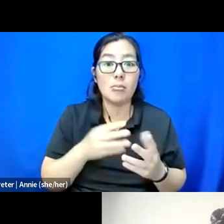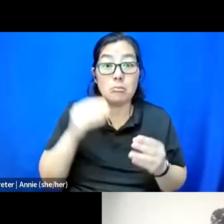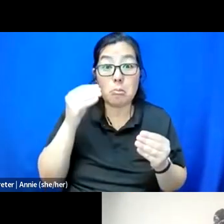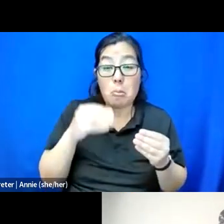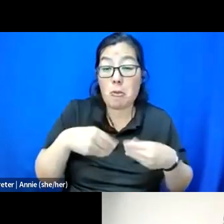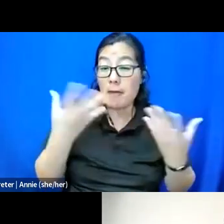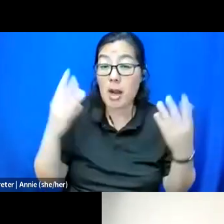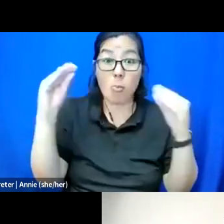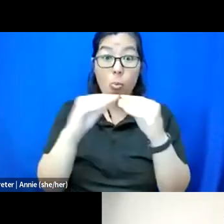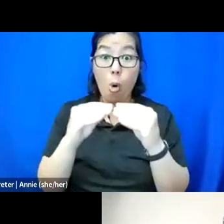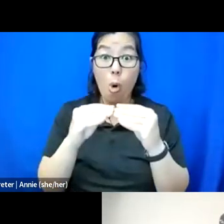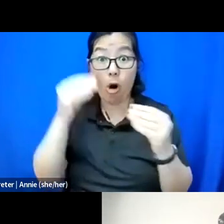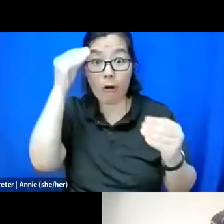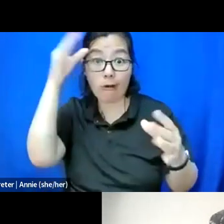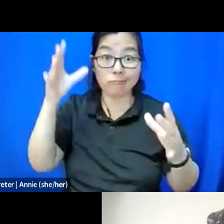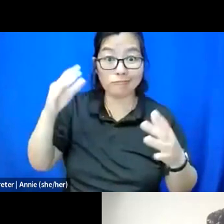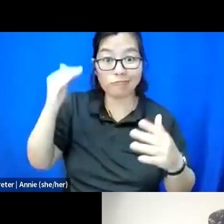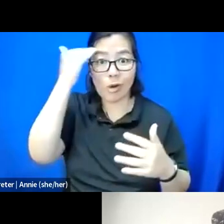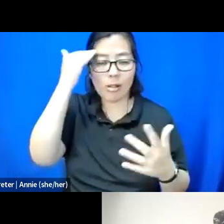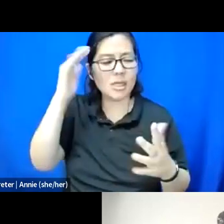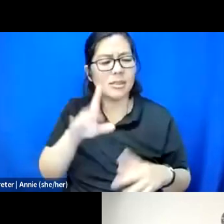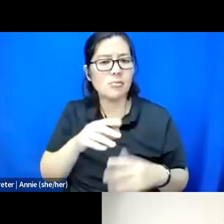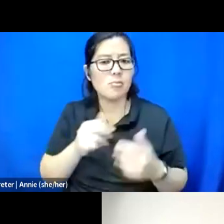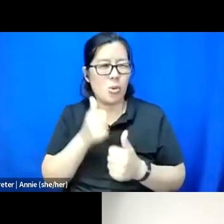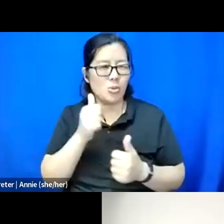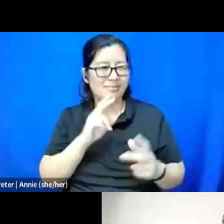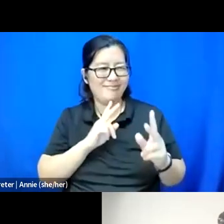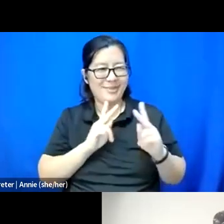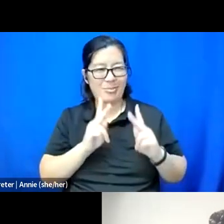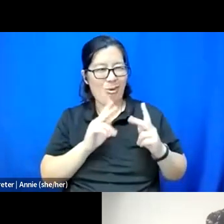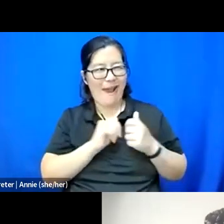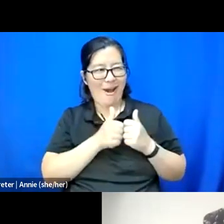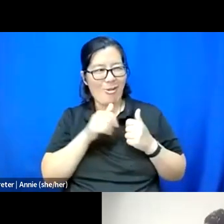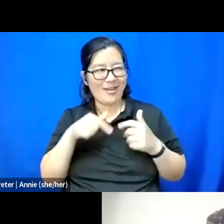as many people practice disability justice, in my opinion.